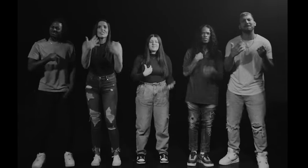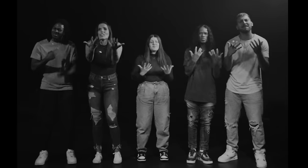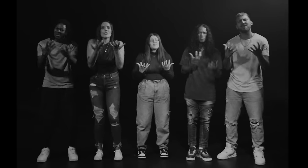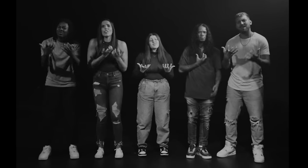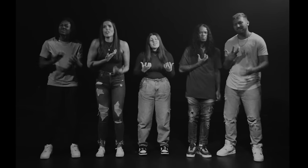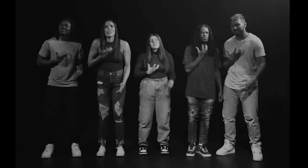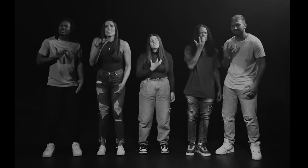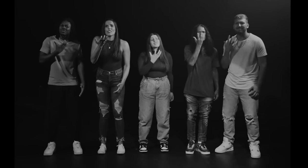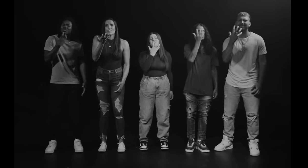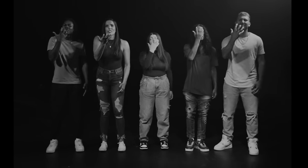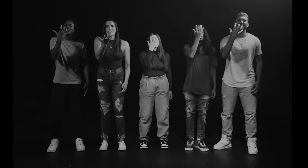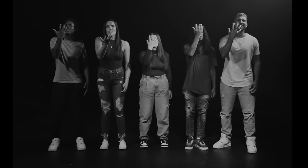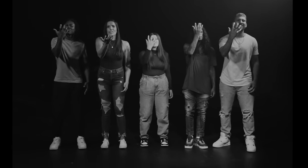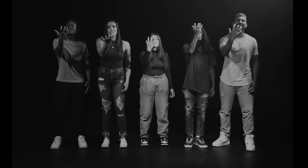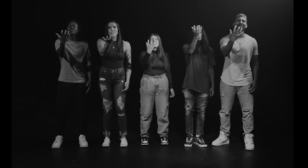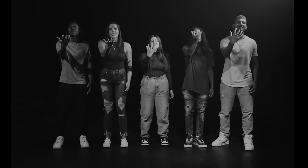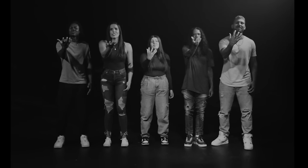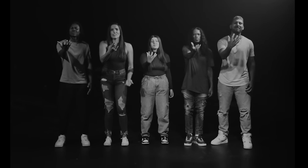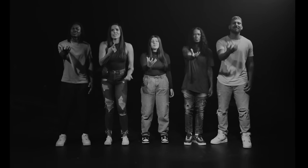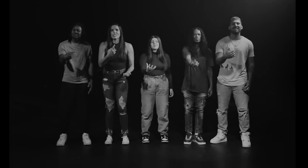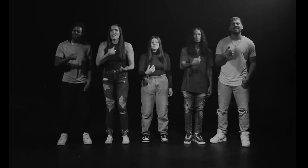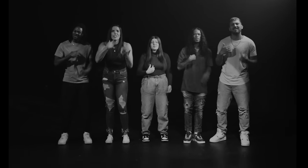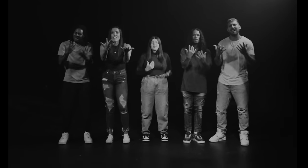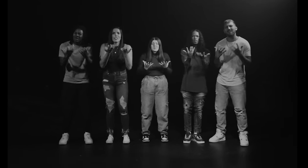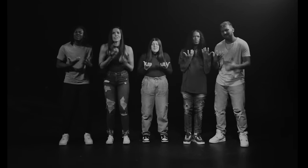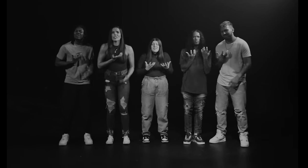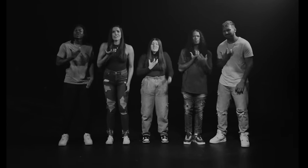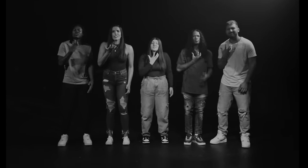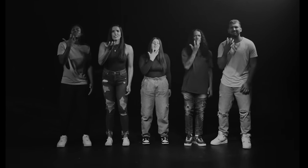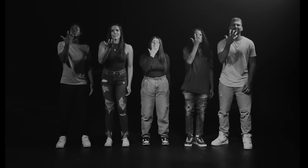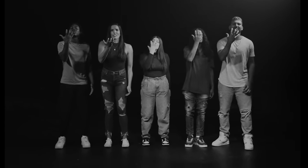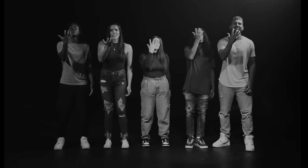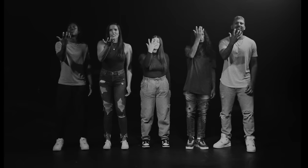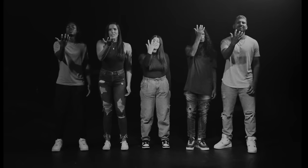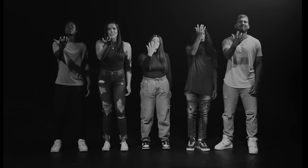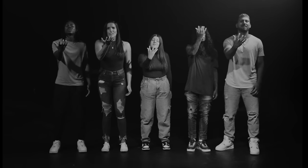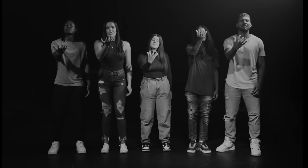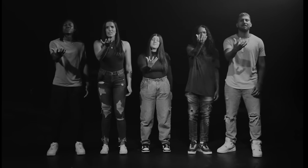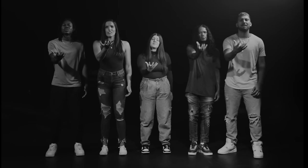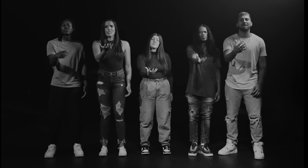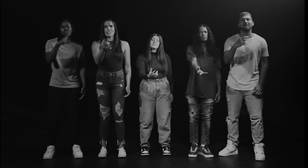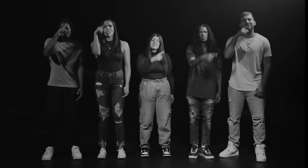I WANT TO HAVE IT ALL (I WANT TO HAVE IT) I WANT TO HAVE IT ALL